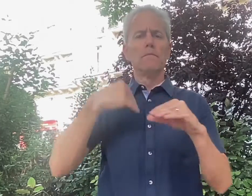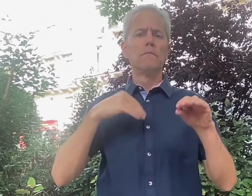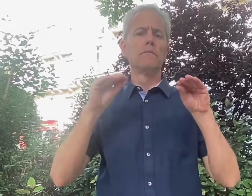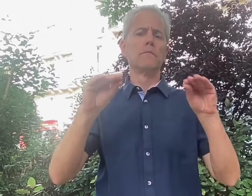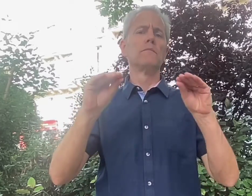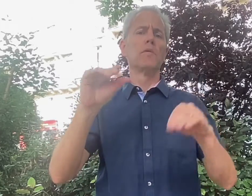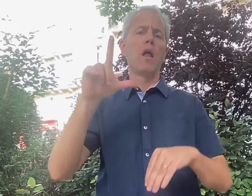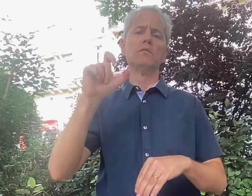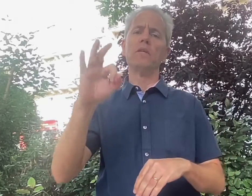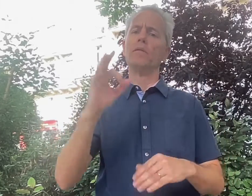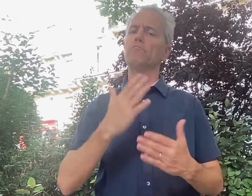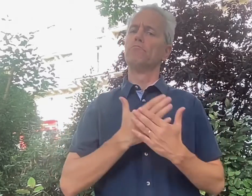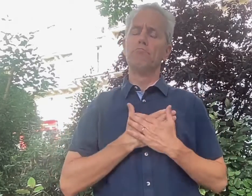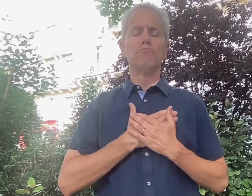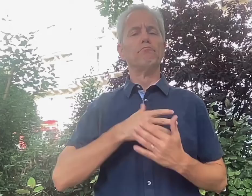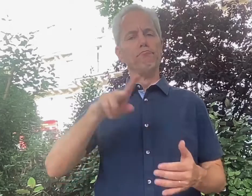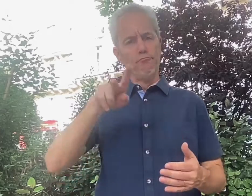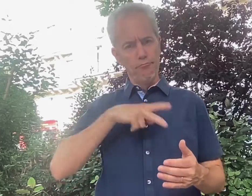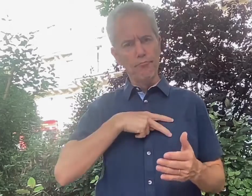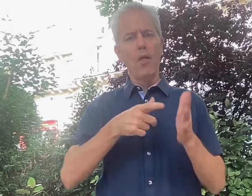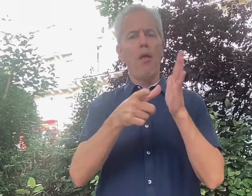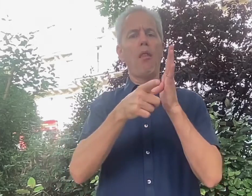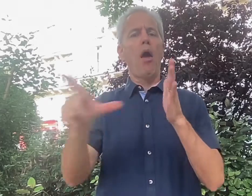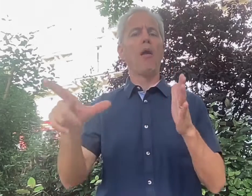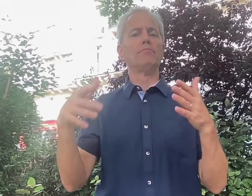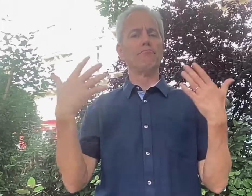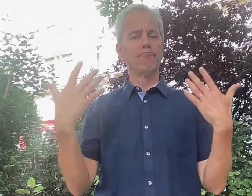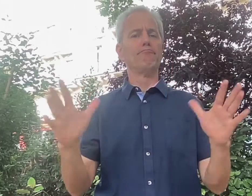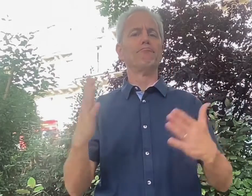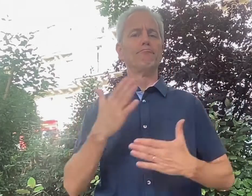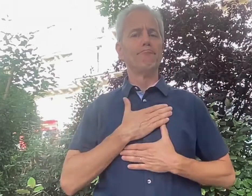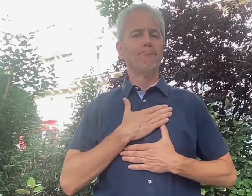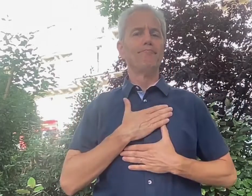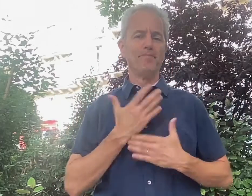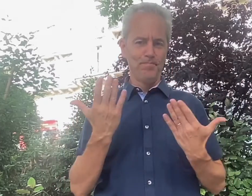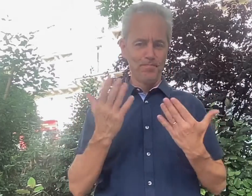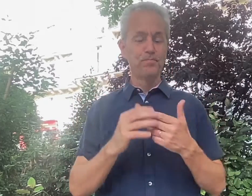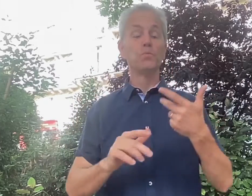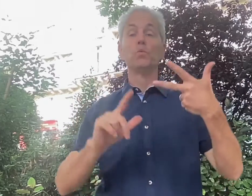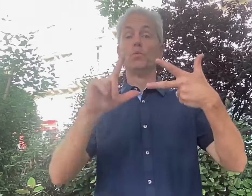LSF is my beloved native language and is close to my heart.